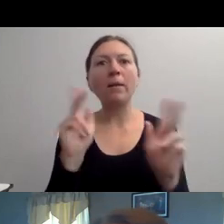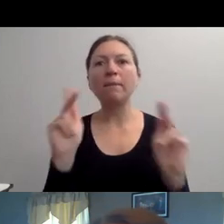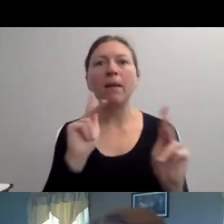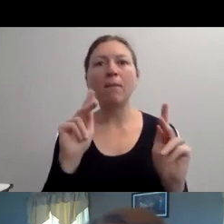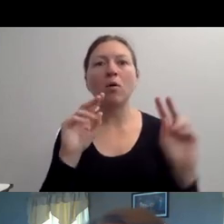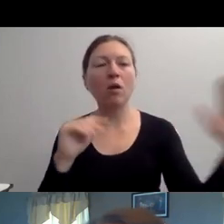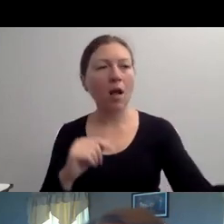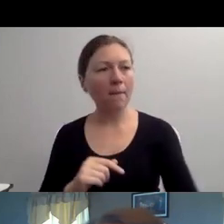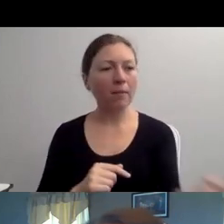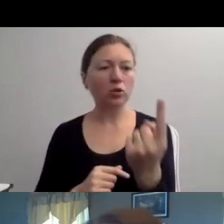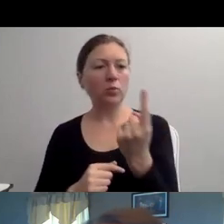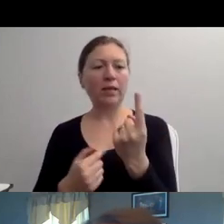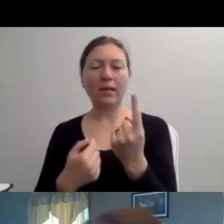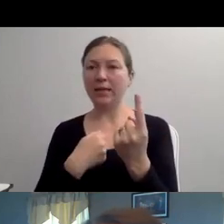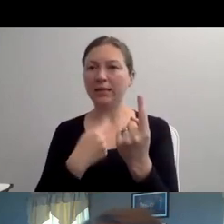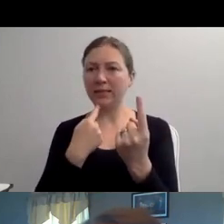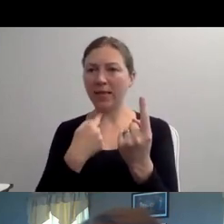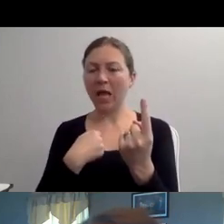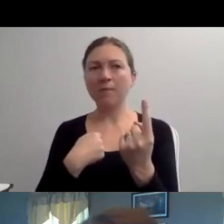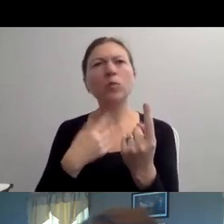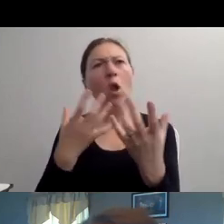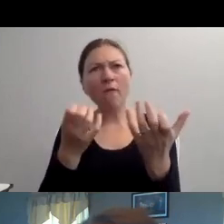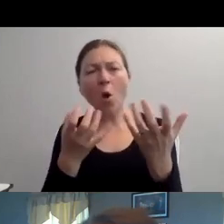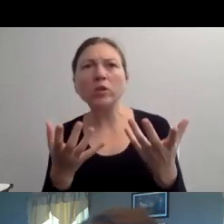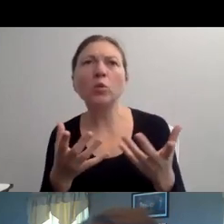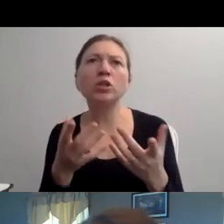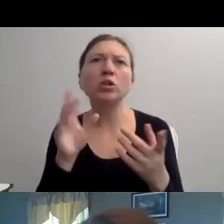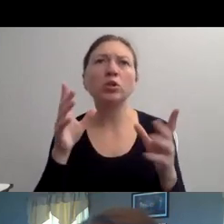">> RIGHT. STEVE, I WOULD LIKE TO ADD TO THAT AS WELL.